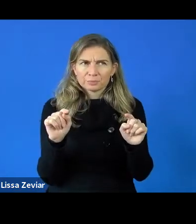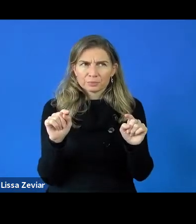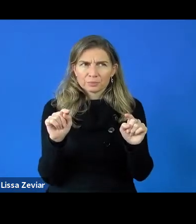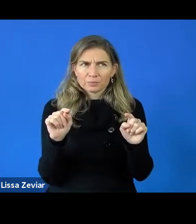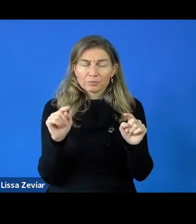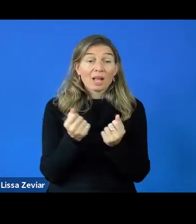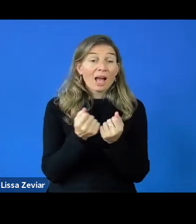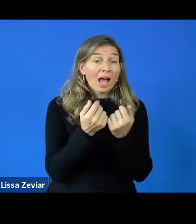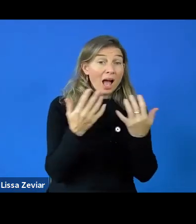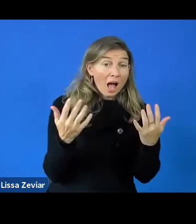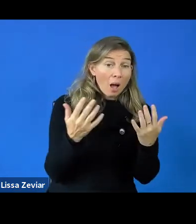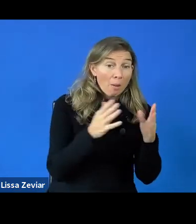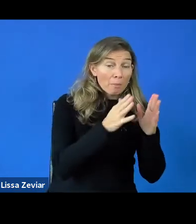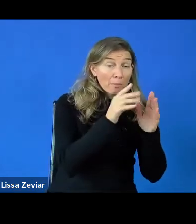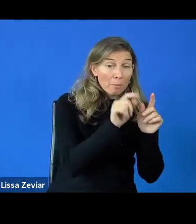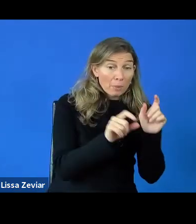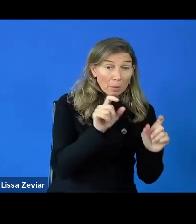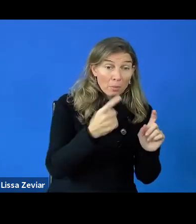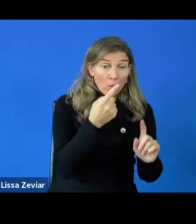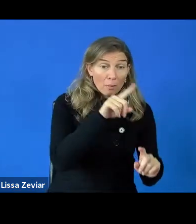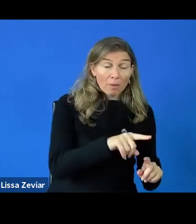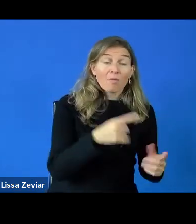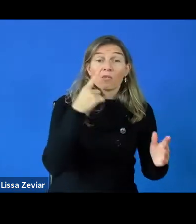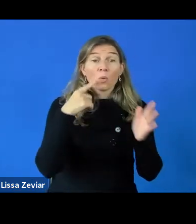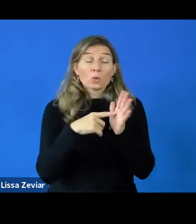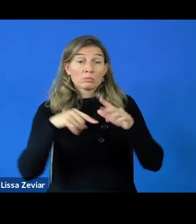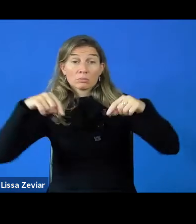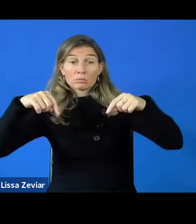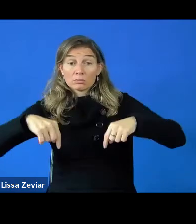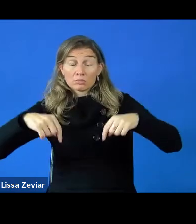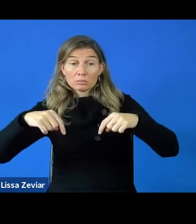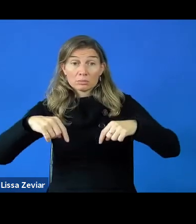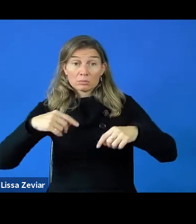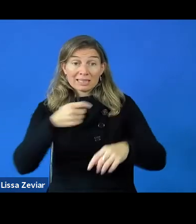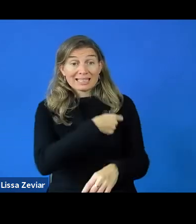For example, in Spain people are paid, not net,